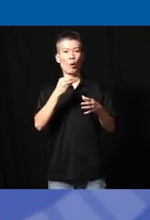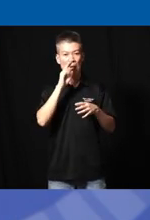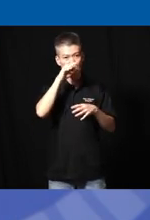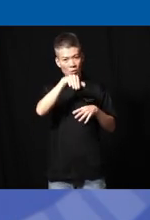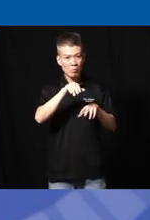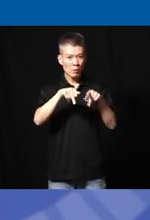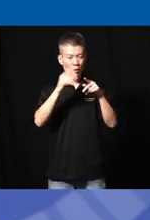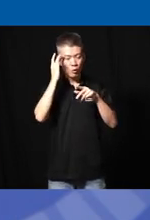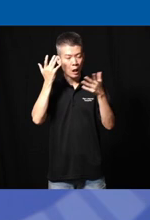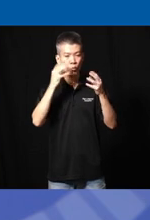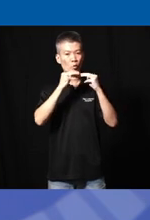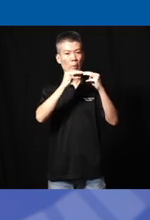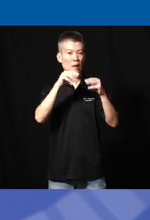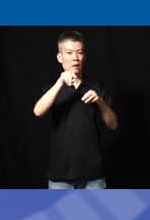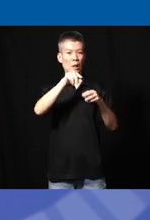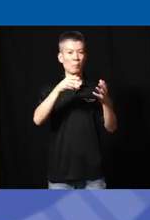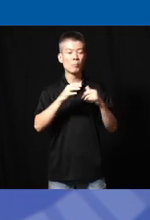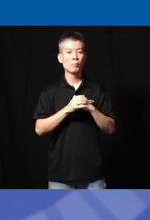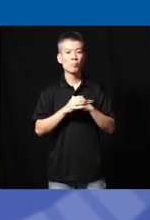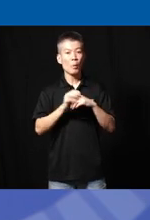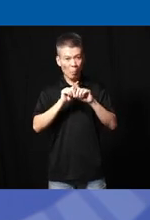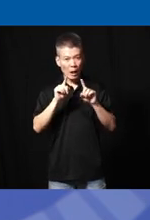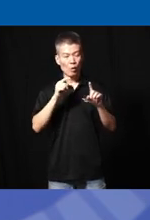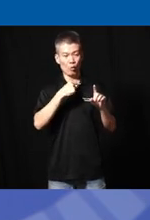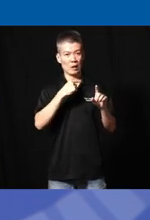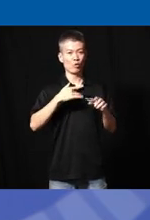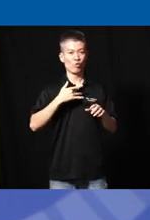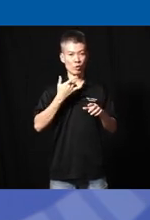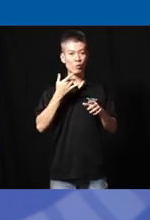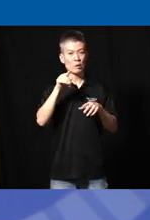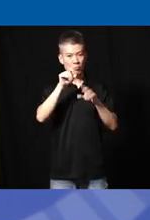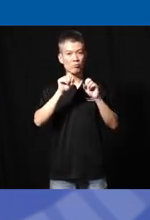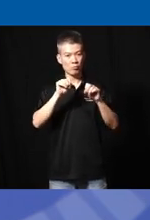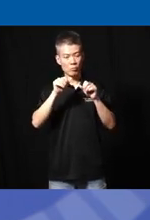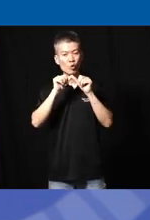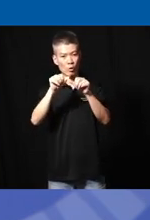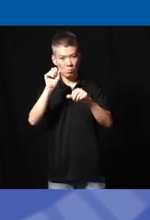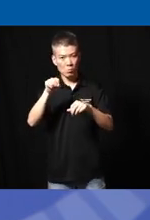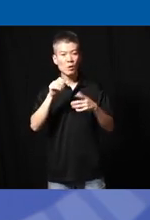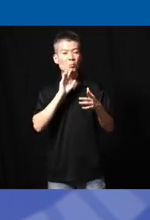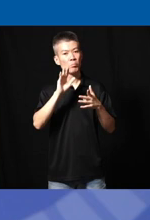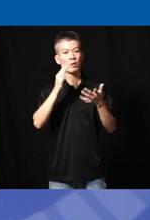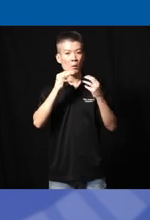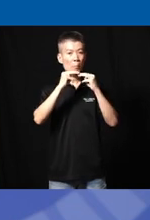people don't know how to maintain them but we feel that they can continue to be maintained they can